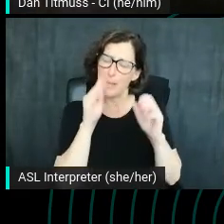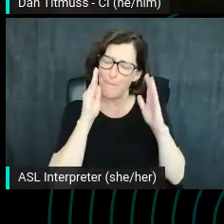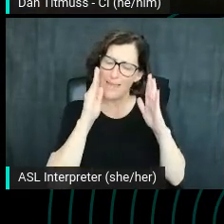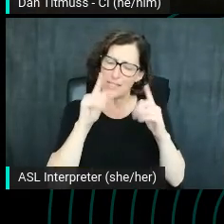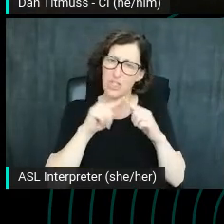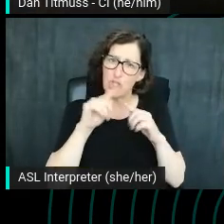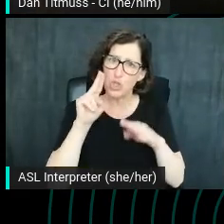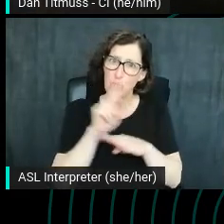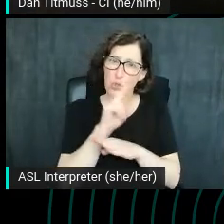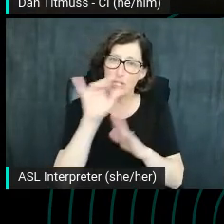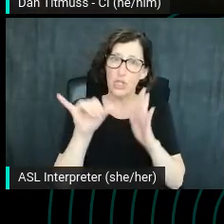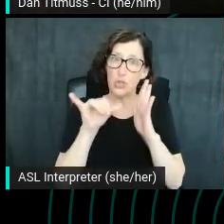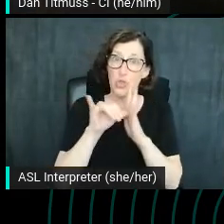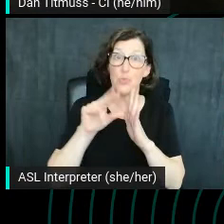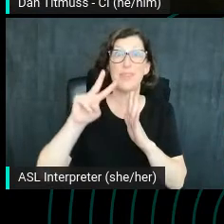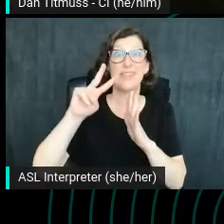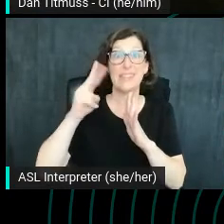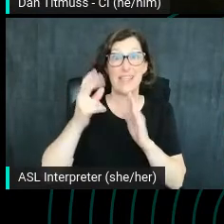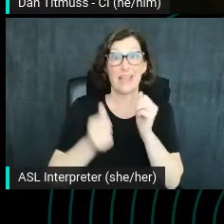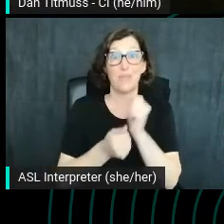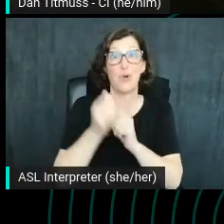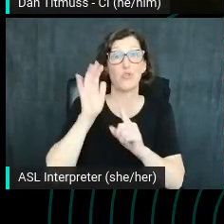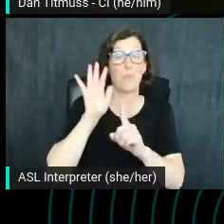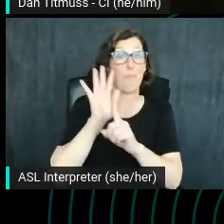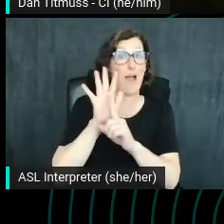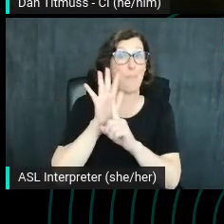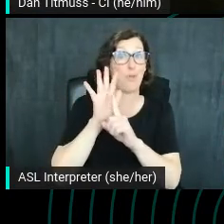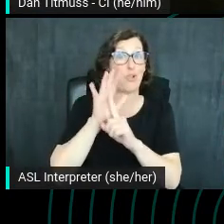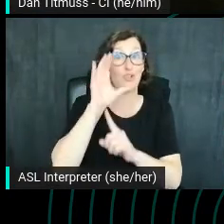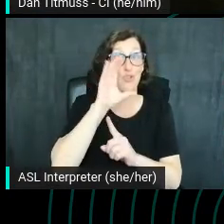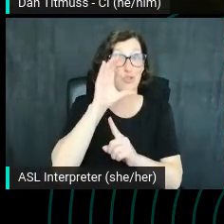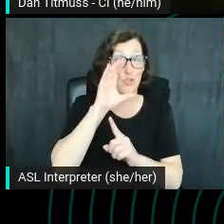the second most used search engine in the United States as an acquisition tool.